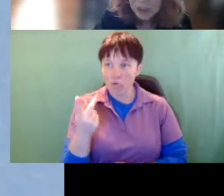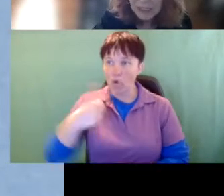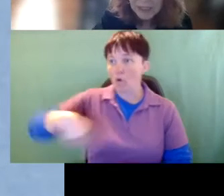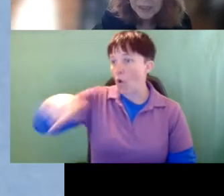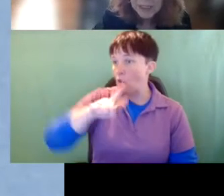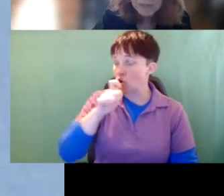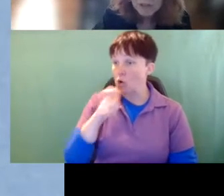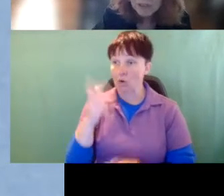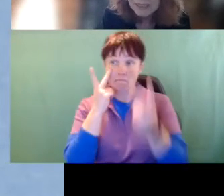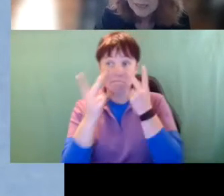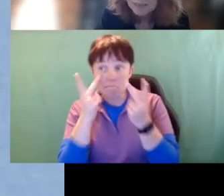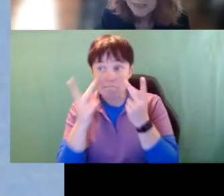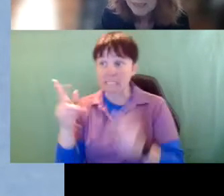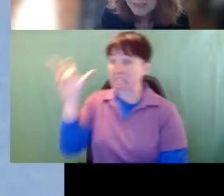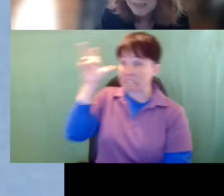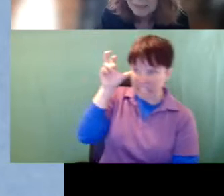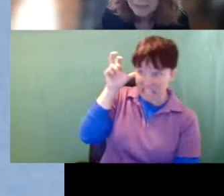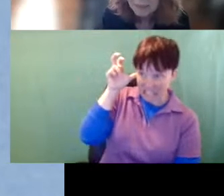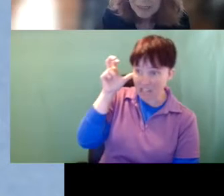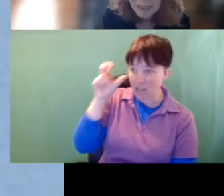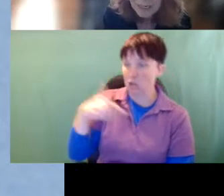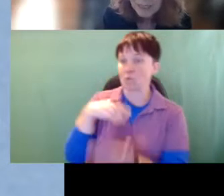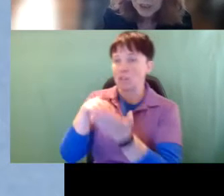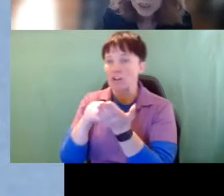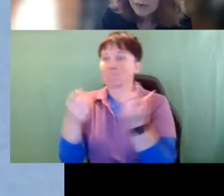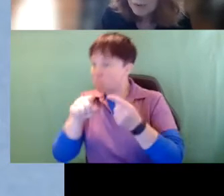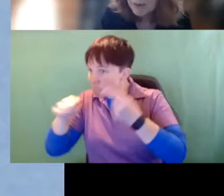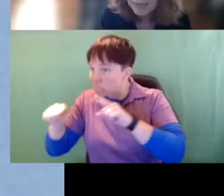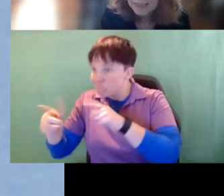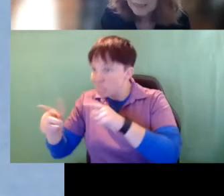and hearing have learned has come incidentally it's just automatically.